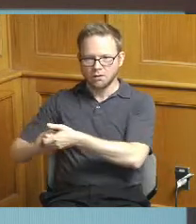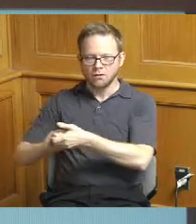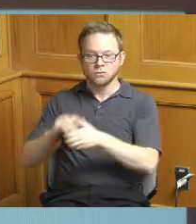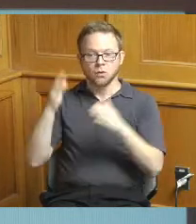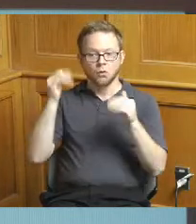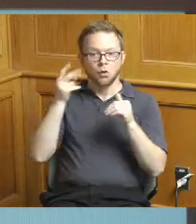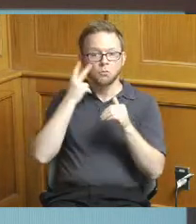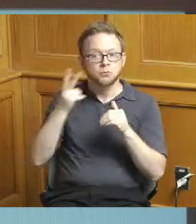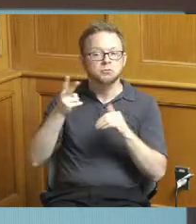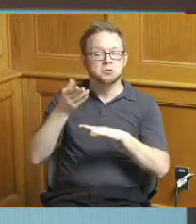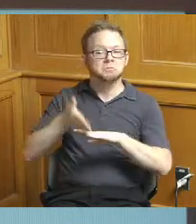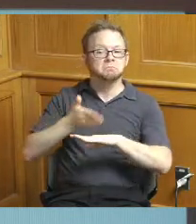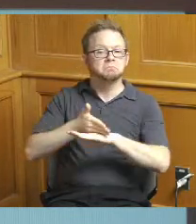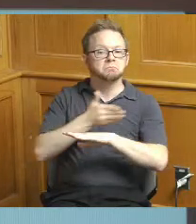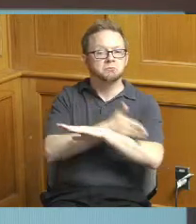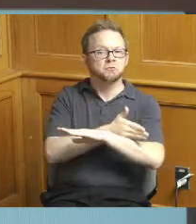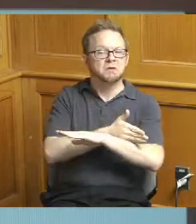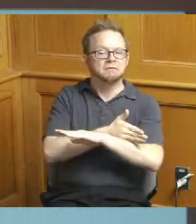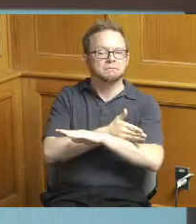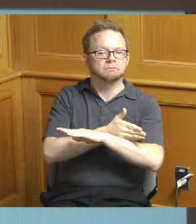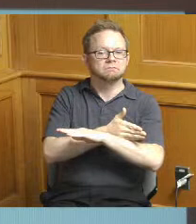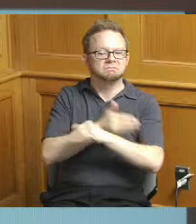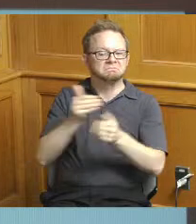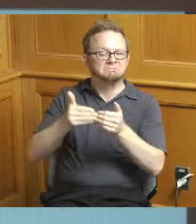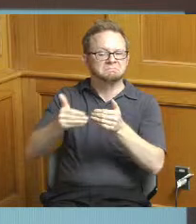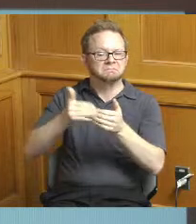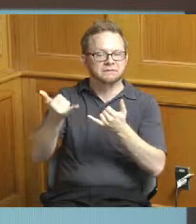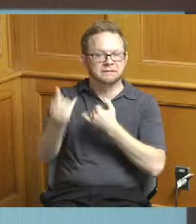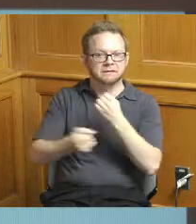this is a key initiative for us is to really break through with some of those procurement